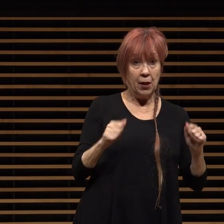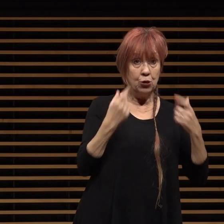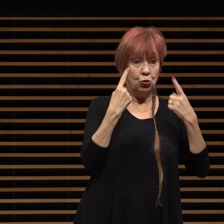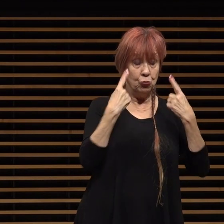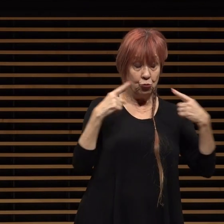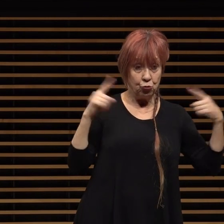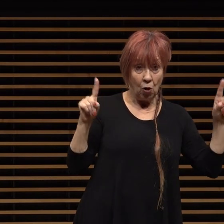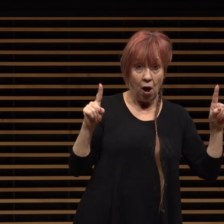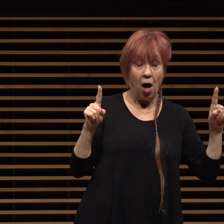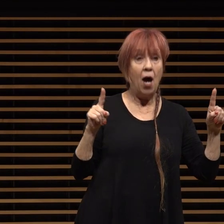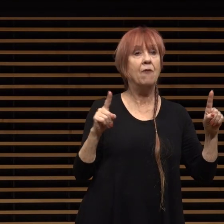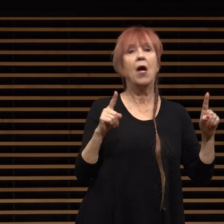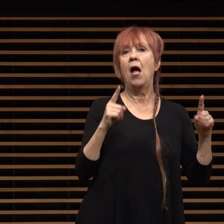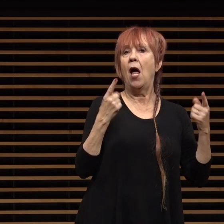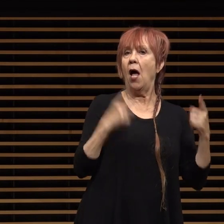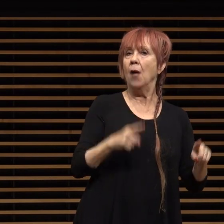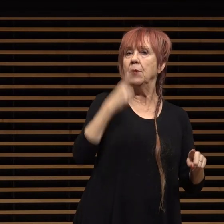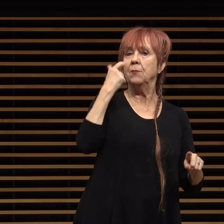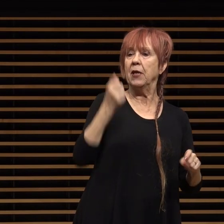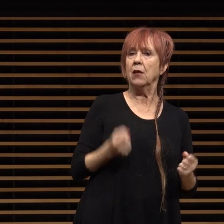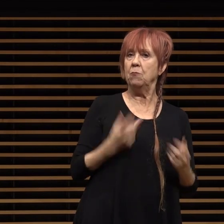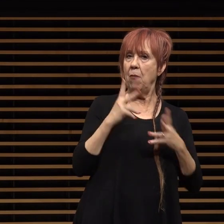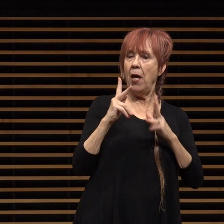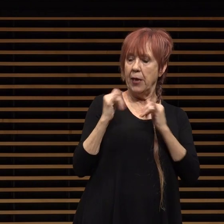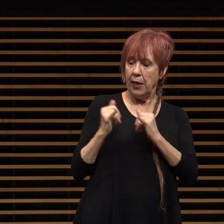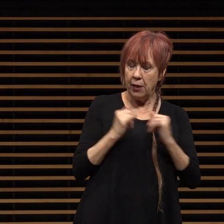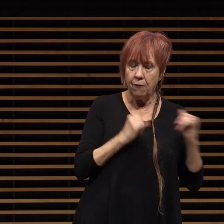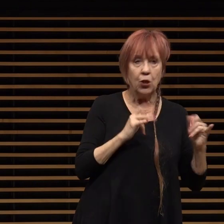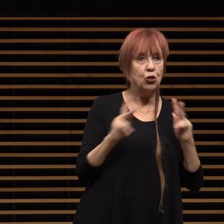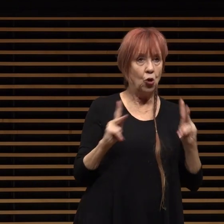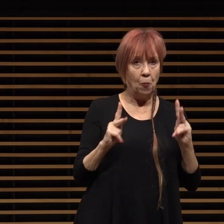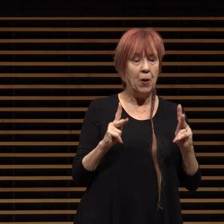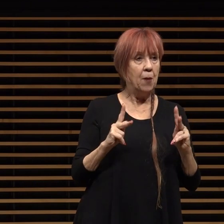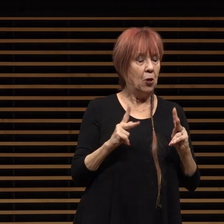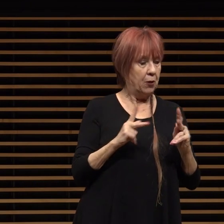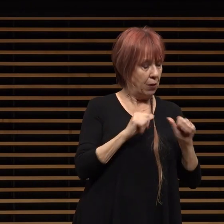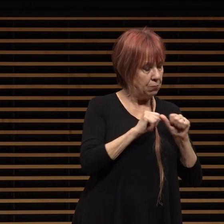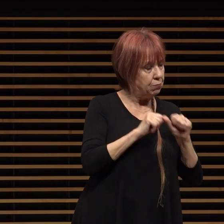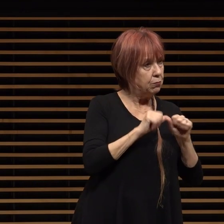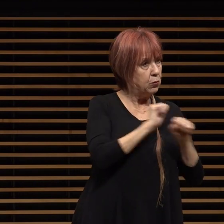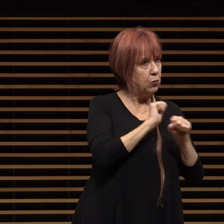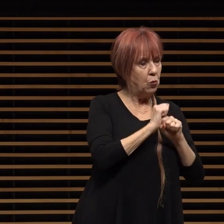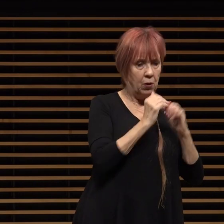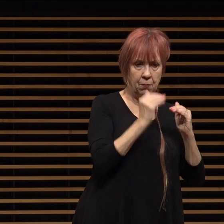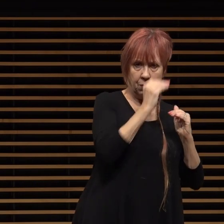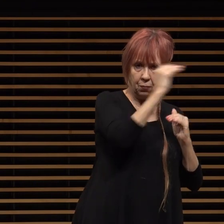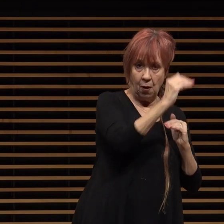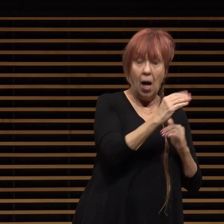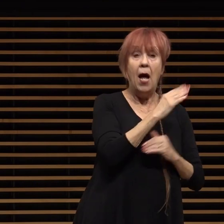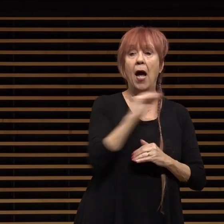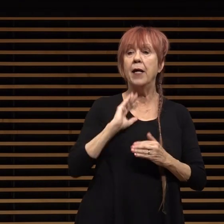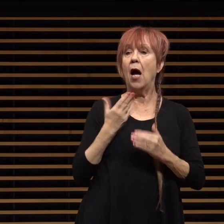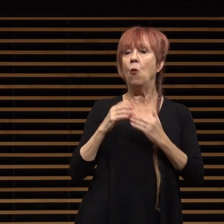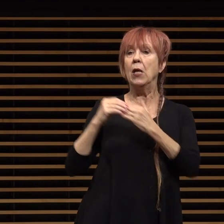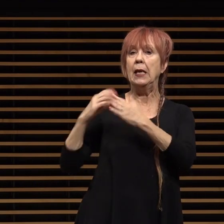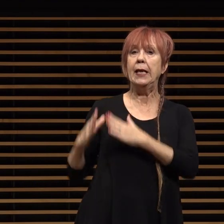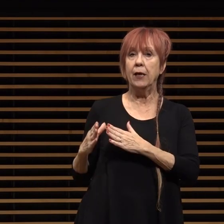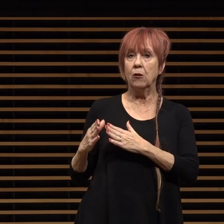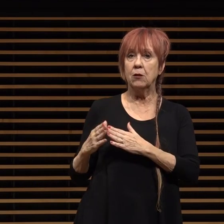individuals going the extra mile but in combination with leaders stepping up to the plate